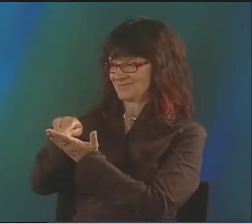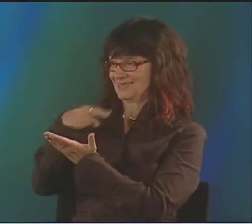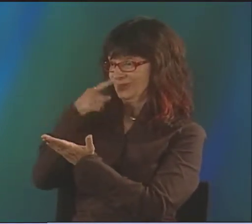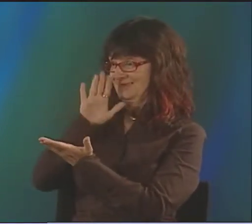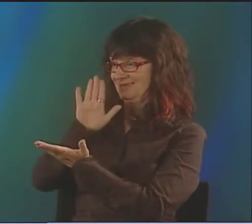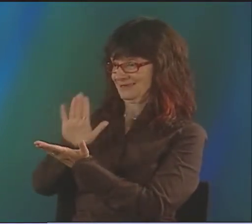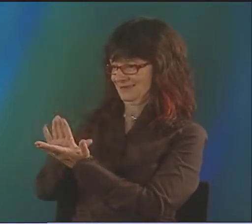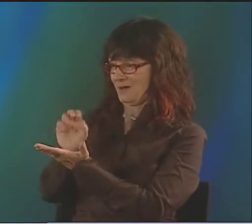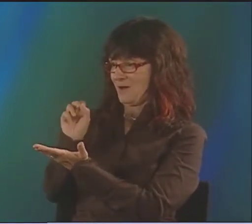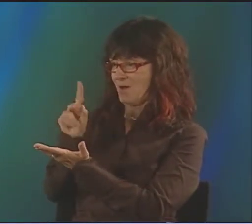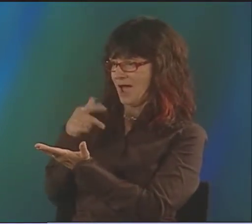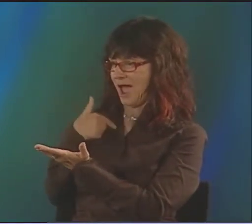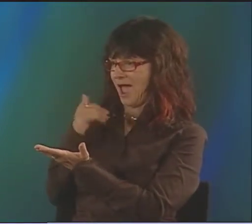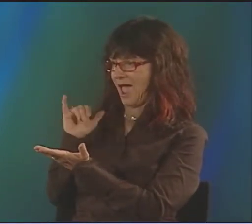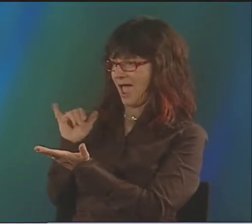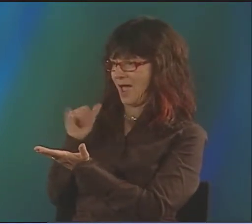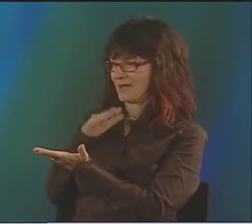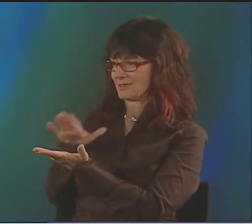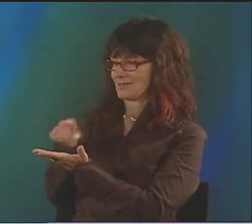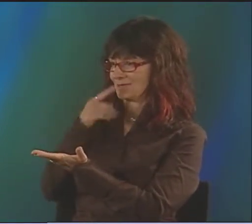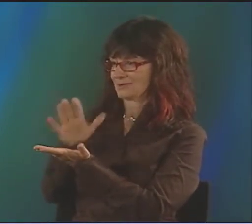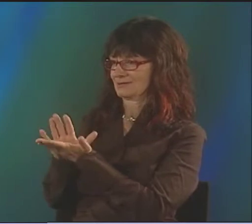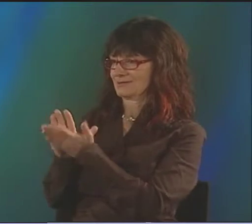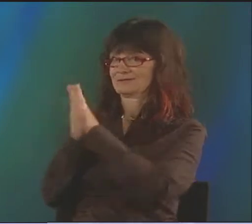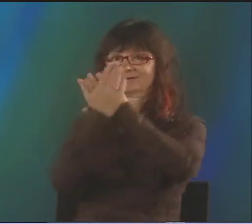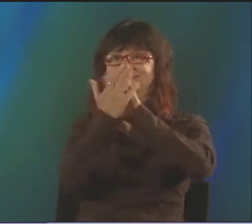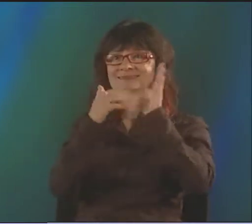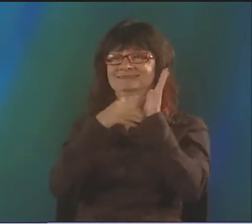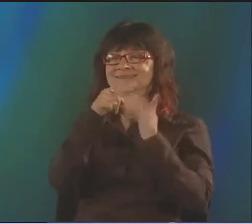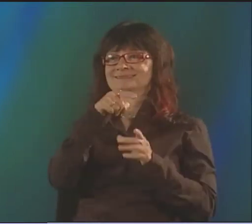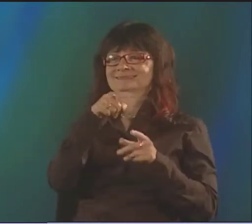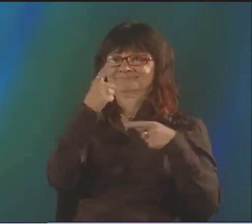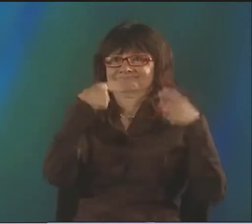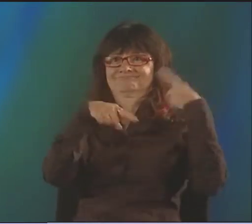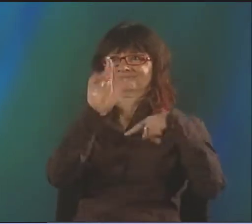AND THAT WRITING POEMS WAS A HEARING SORT OF ENTERPRISE.